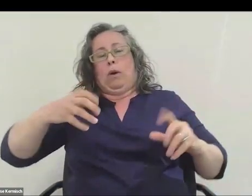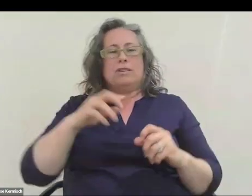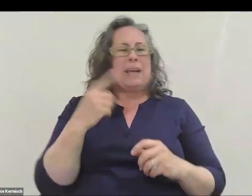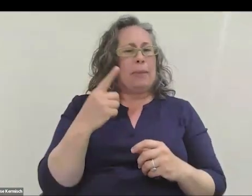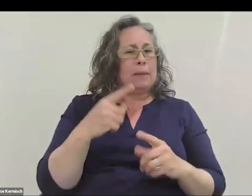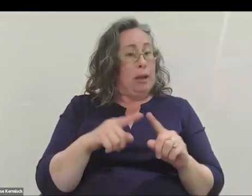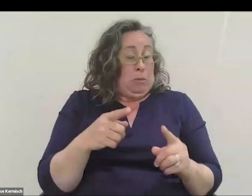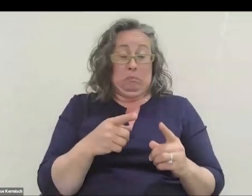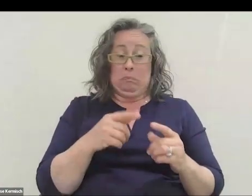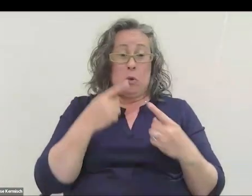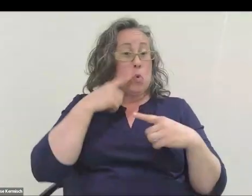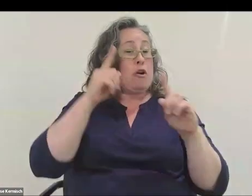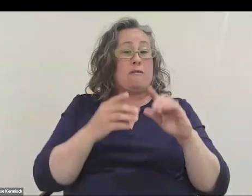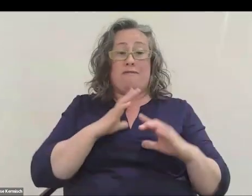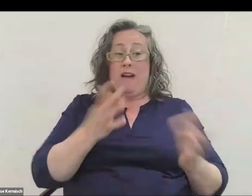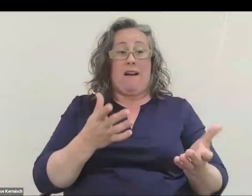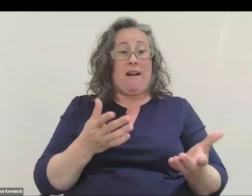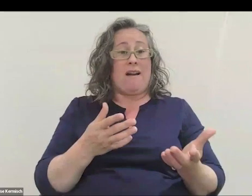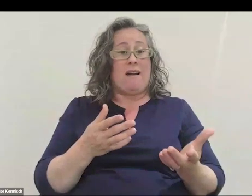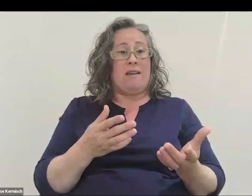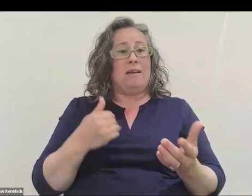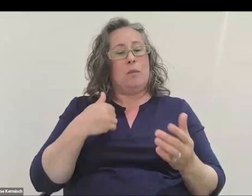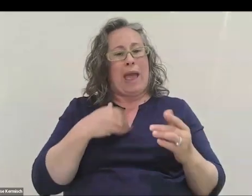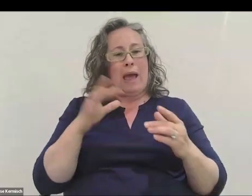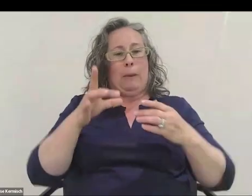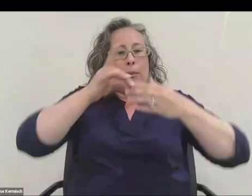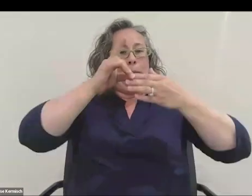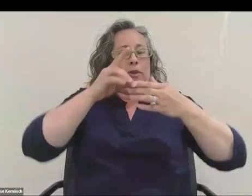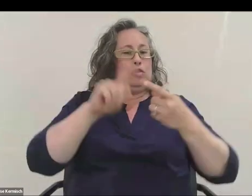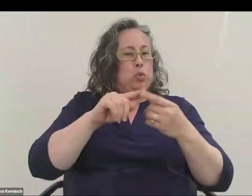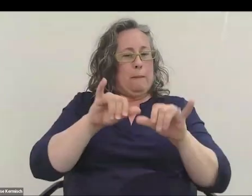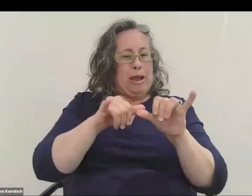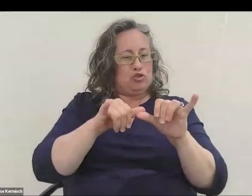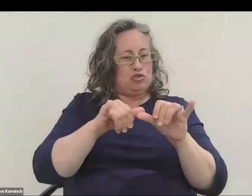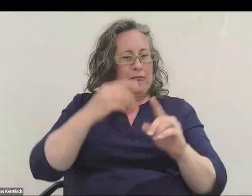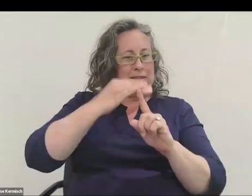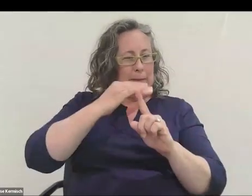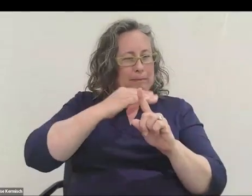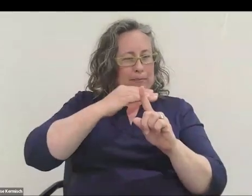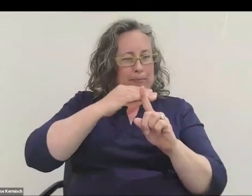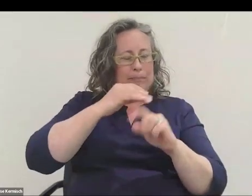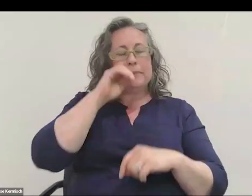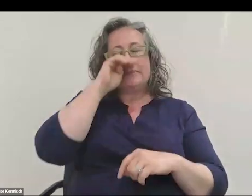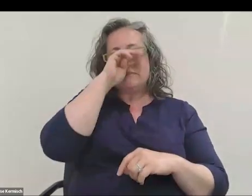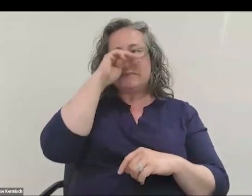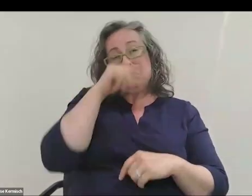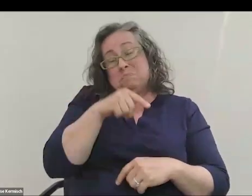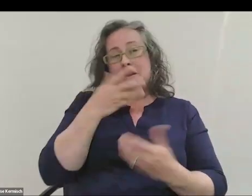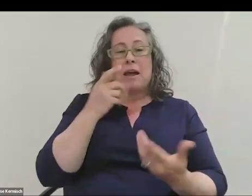is a thermal couple that we attached to it to measure the temperature. So this was cool. Then we had this idea.